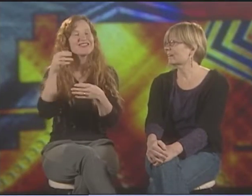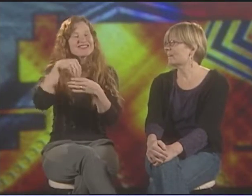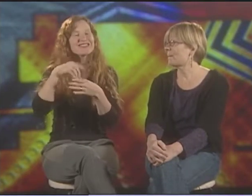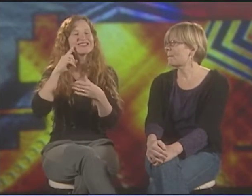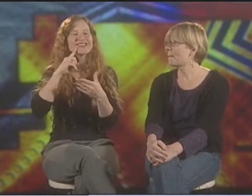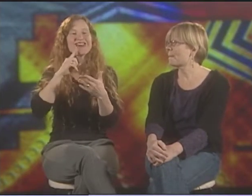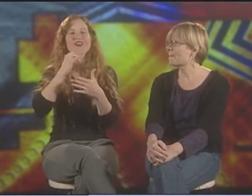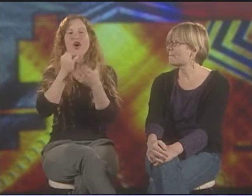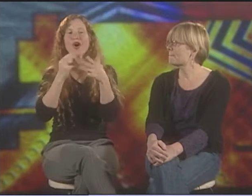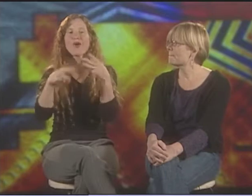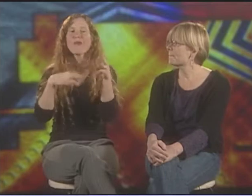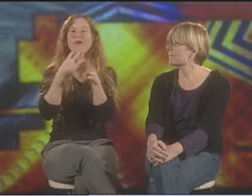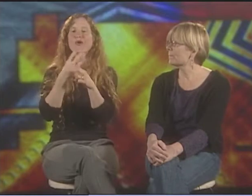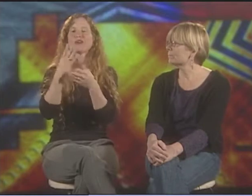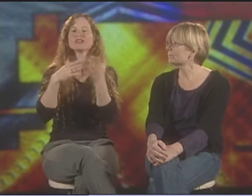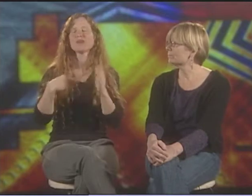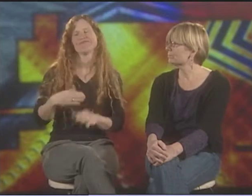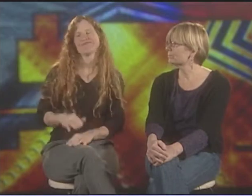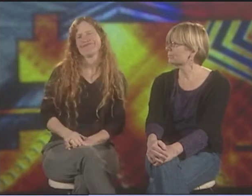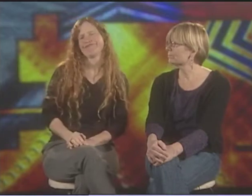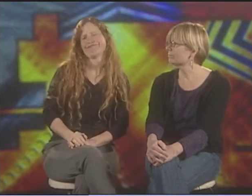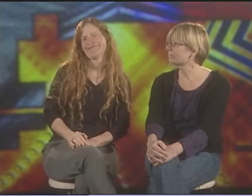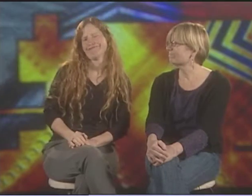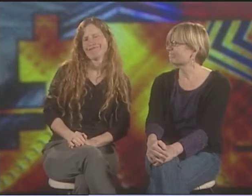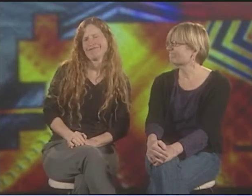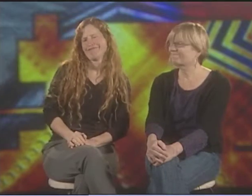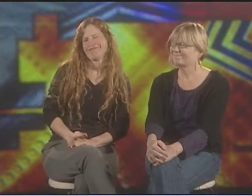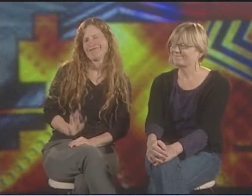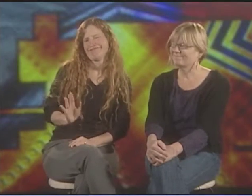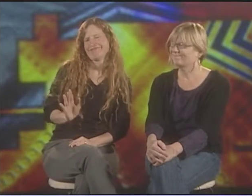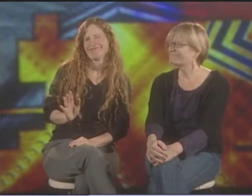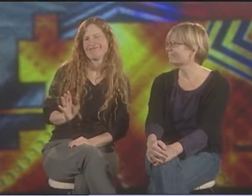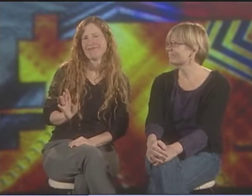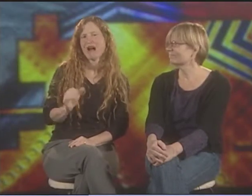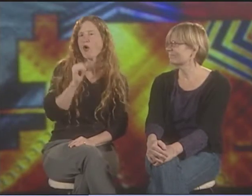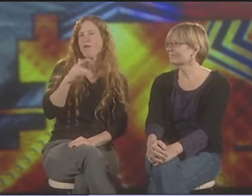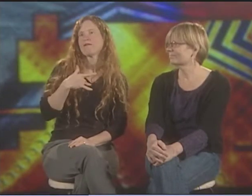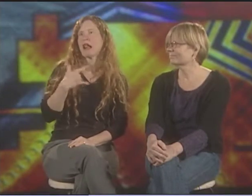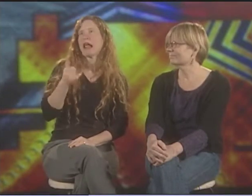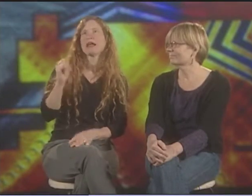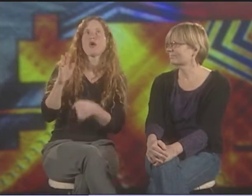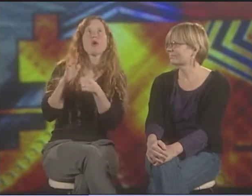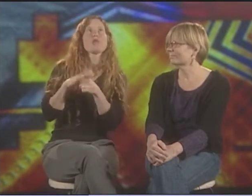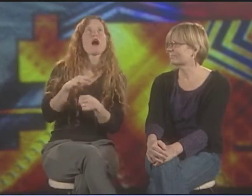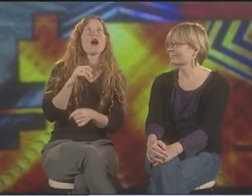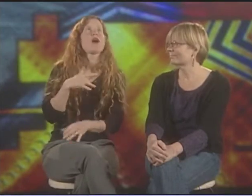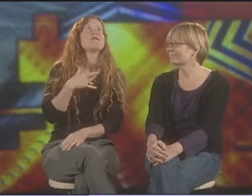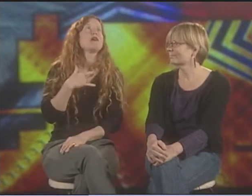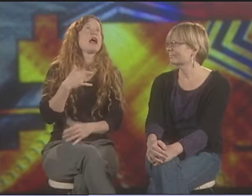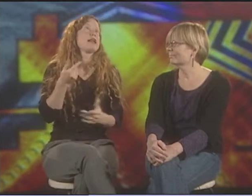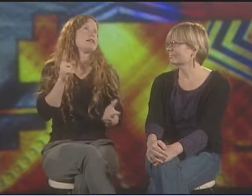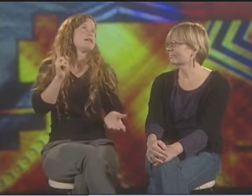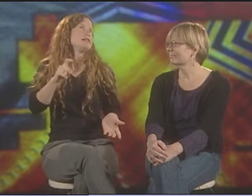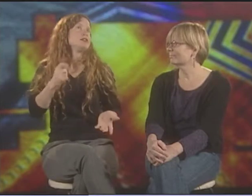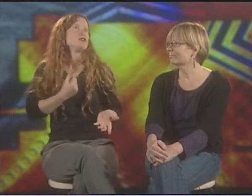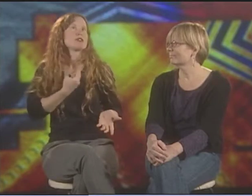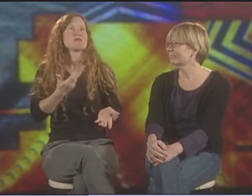AS THE NAME OF IT. IN THE DEAF ART WORLD SOME PEOPLE SAID, "NAH, WE DON'T BUY IT." YOU KNOW, "I DON'T FEEL OPPRESSED.